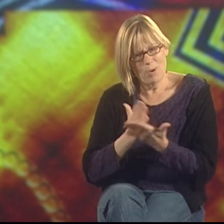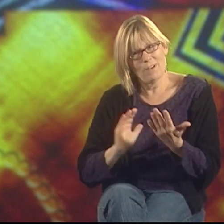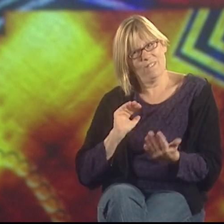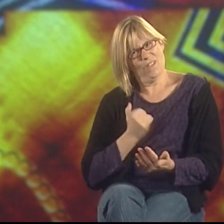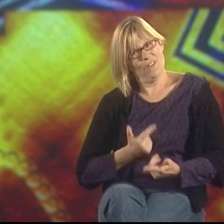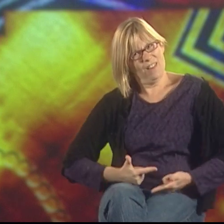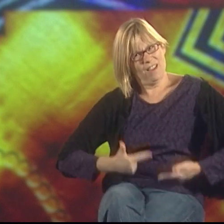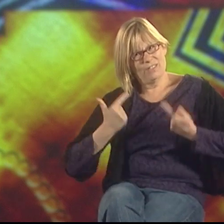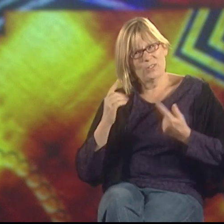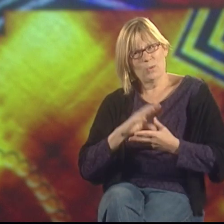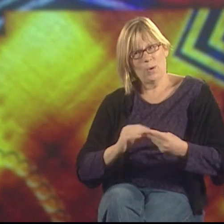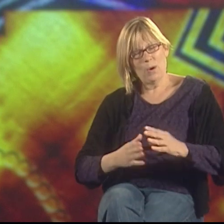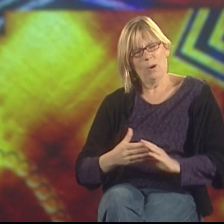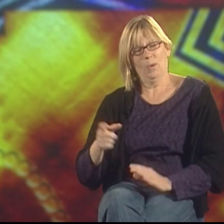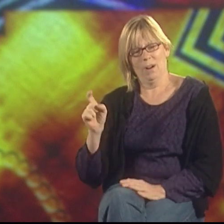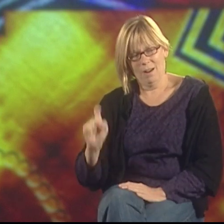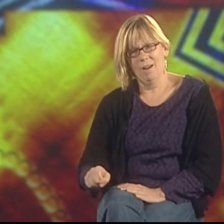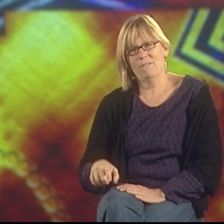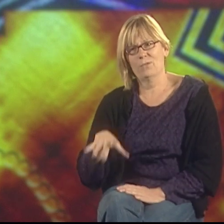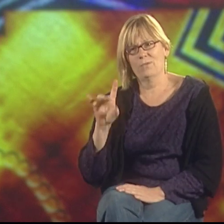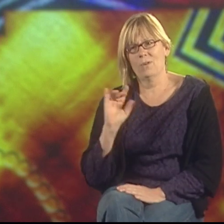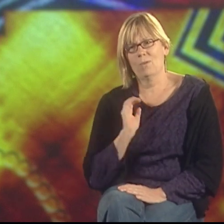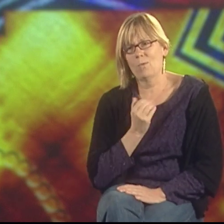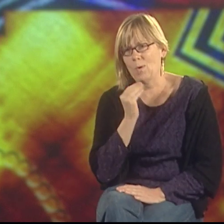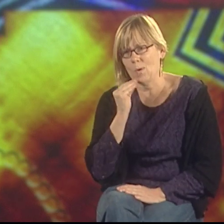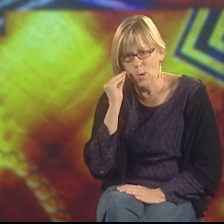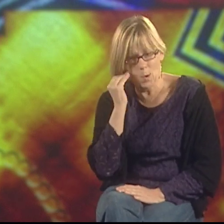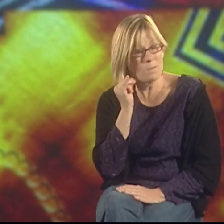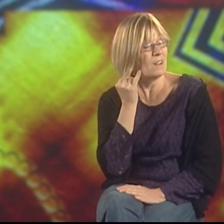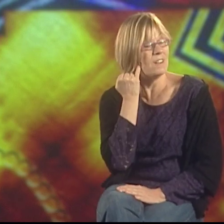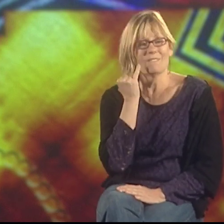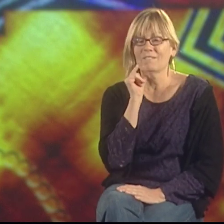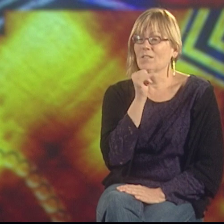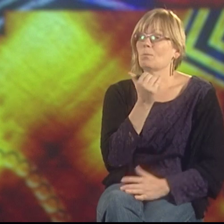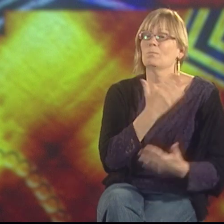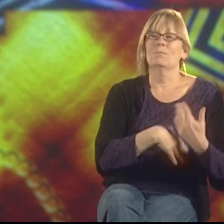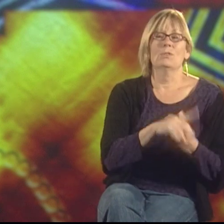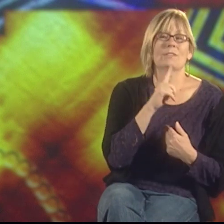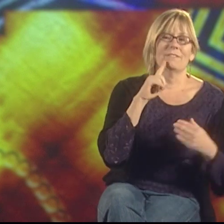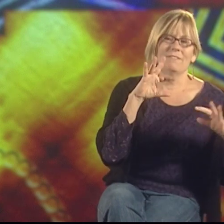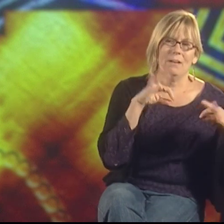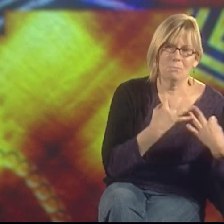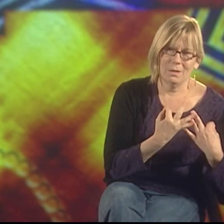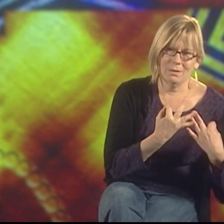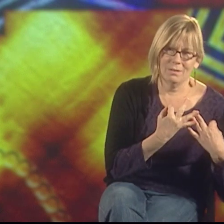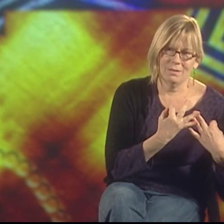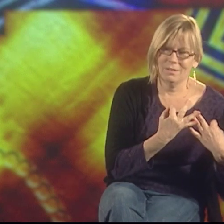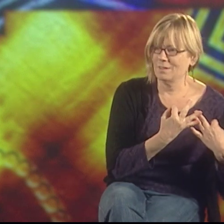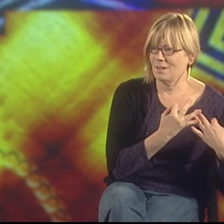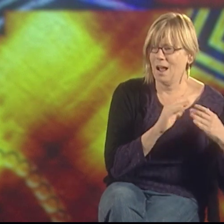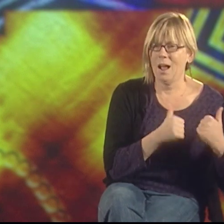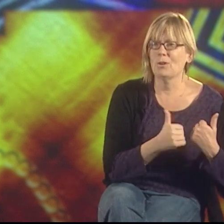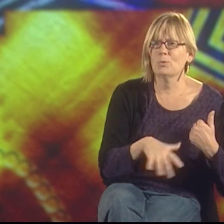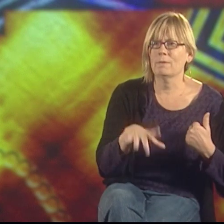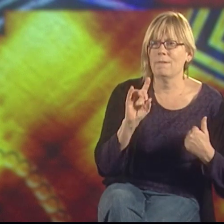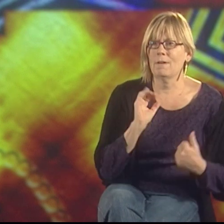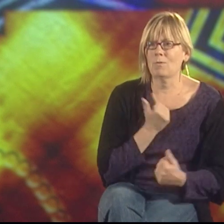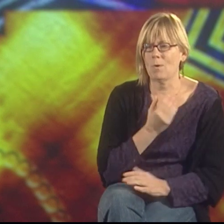and that's part of our life story. We have to find our own home. If a person is not born into a deaf family,